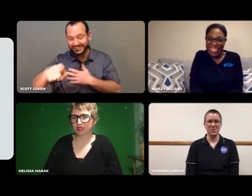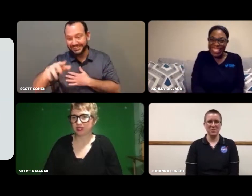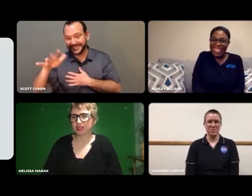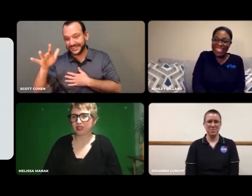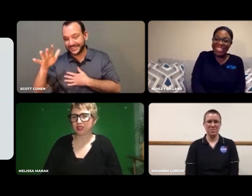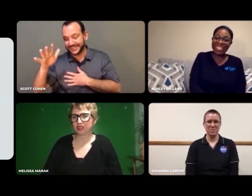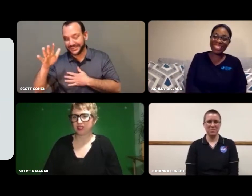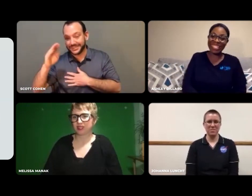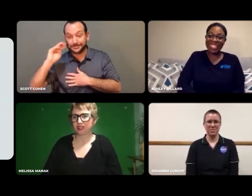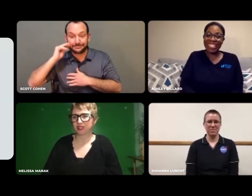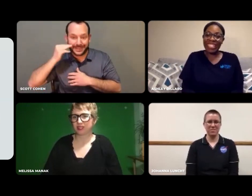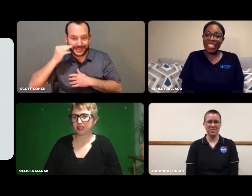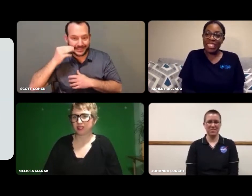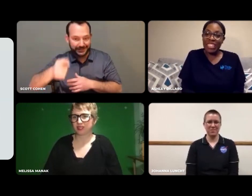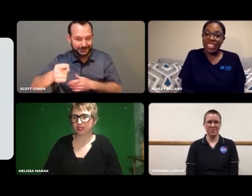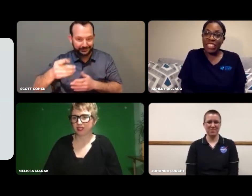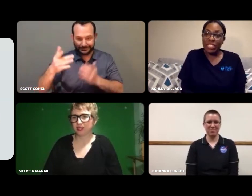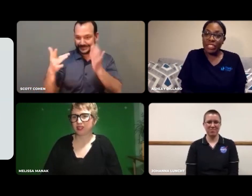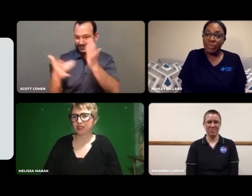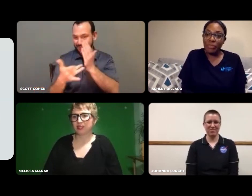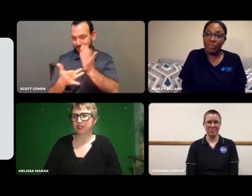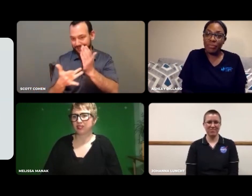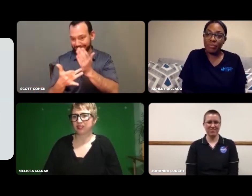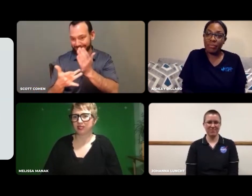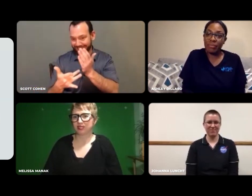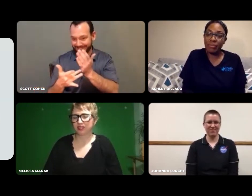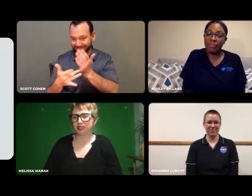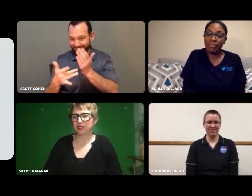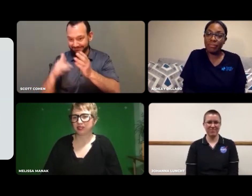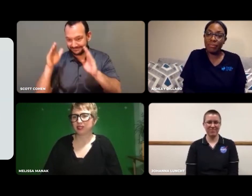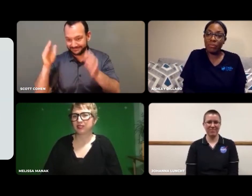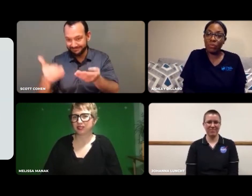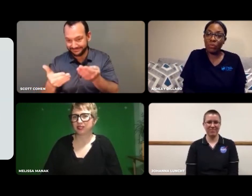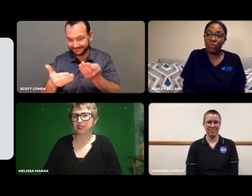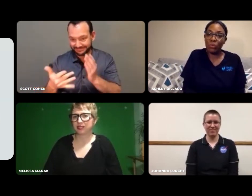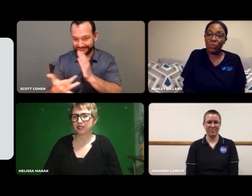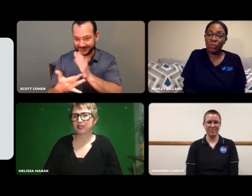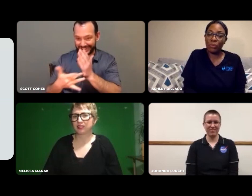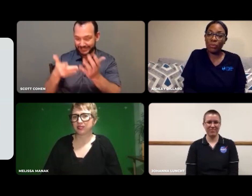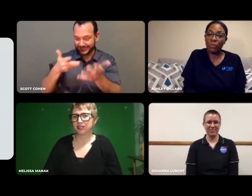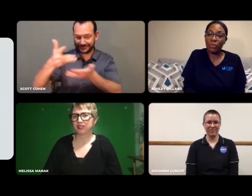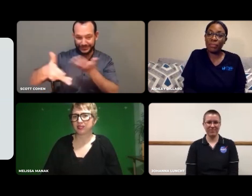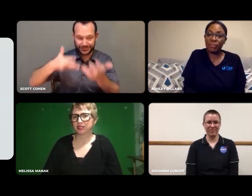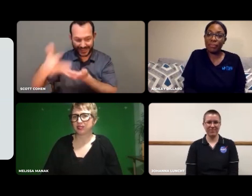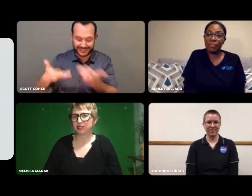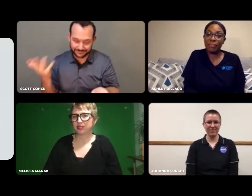Melissa is focused more on technology and interaction.